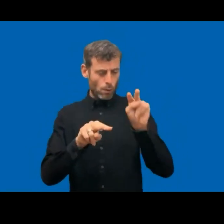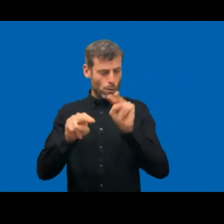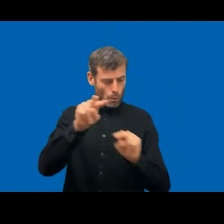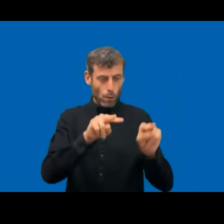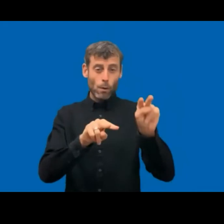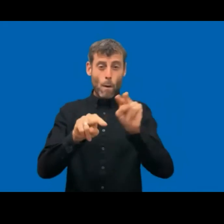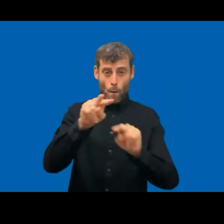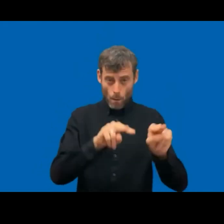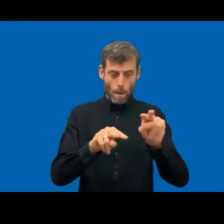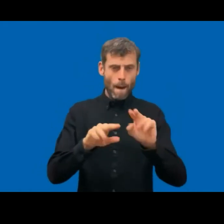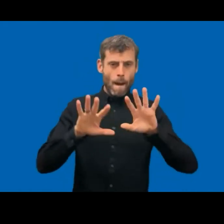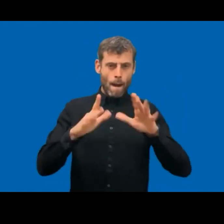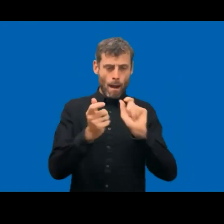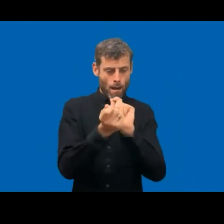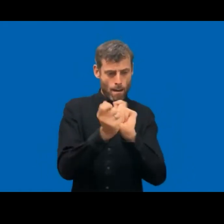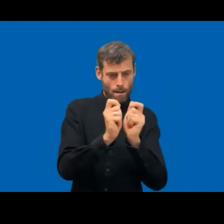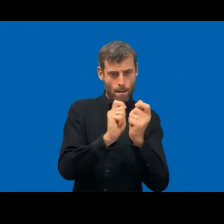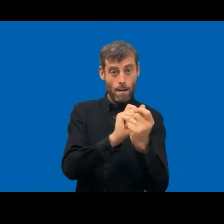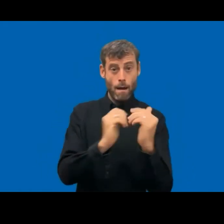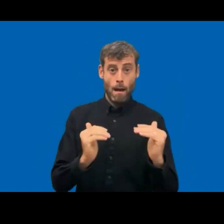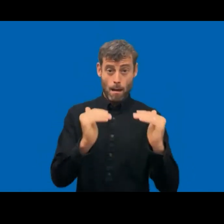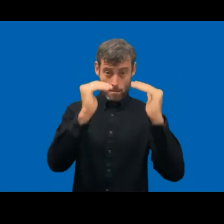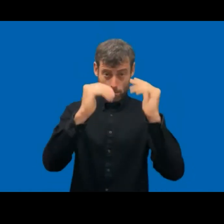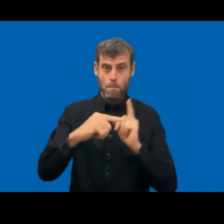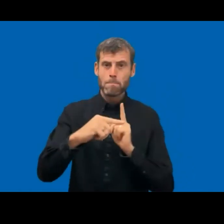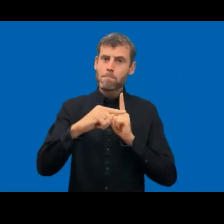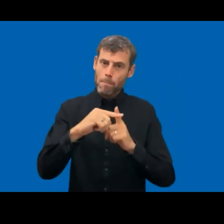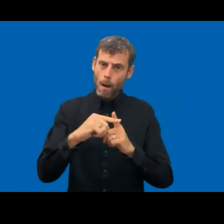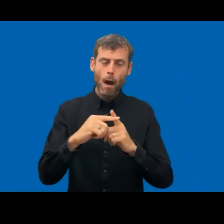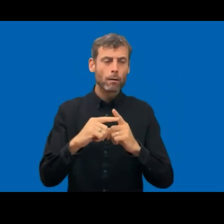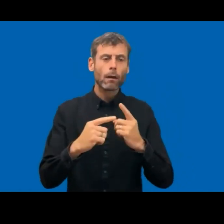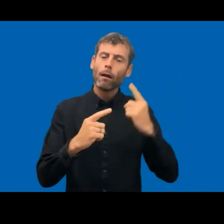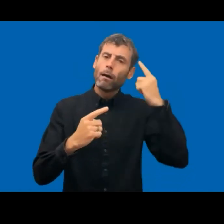and the implementation and the monitoring of this legislation.